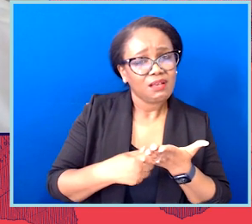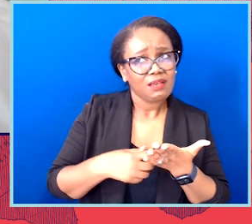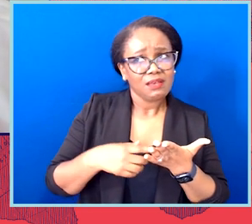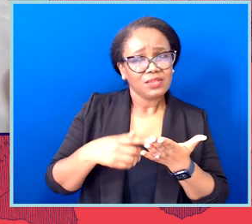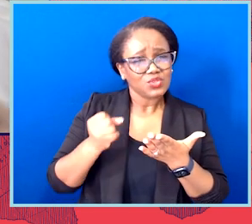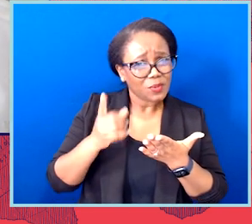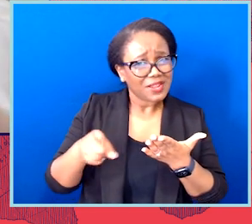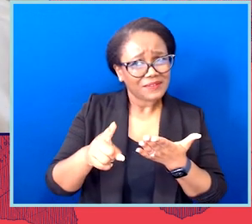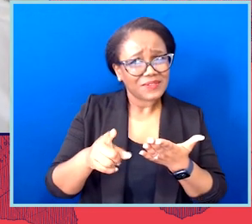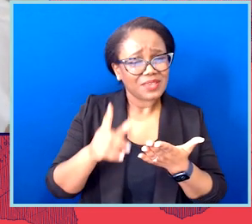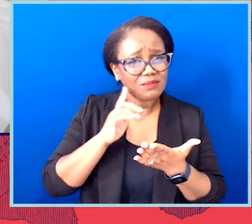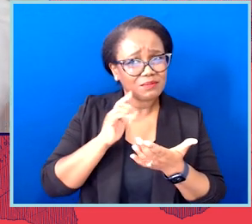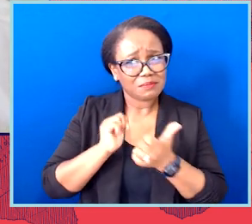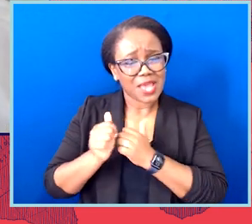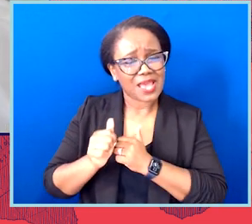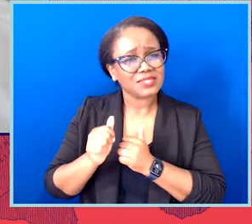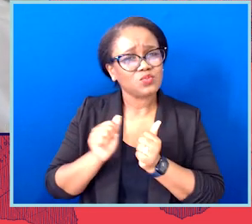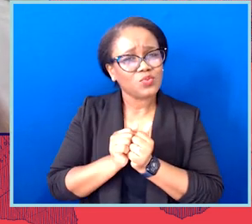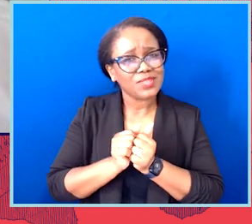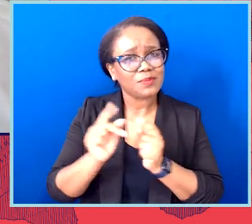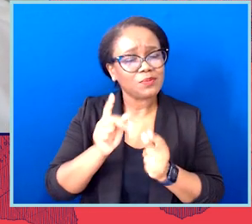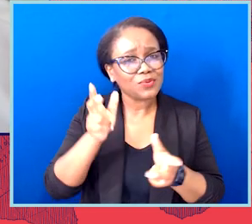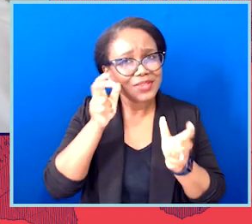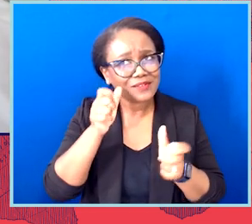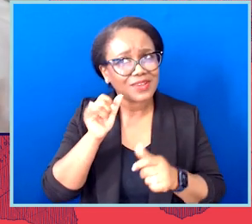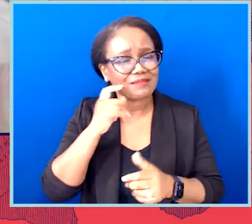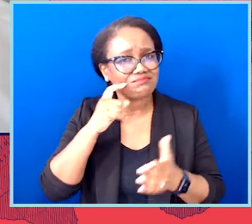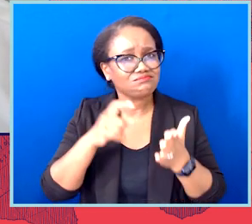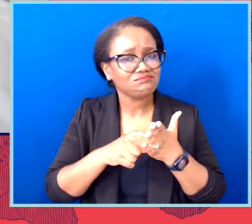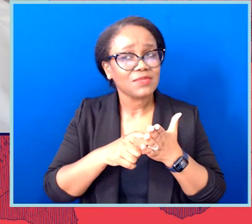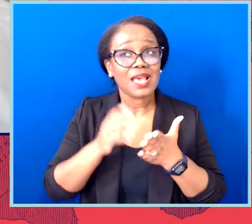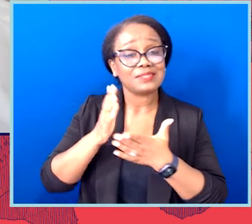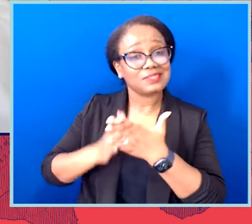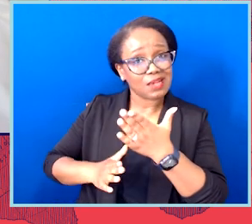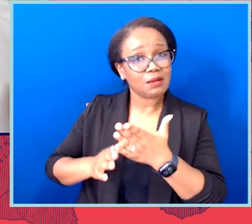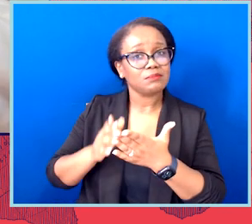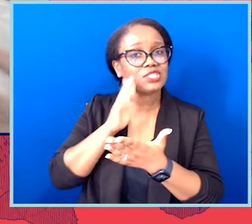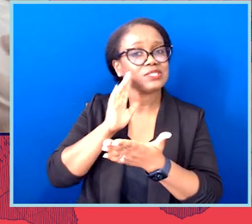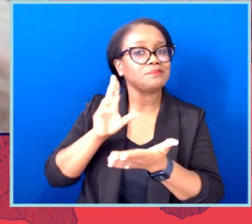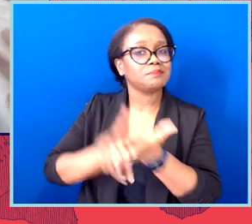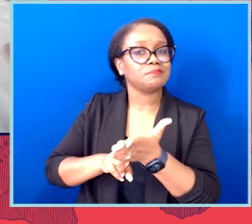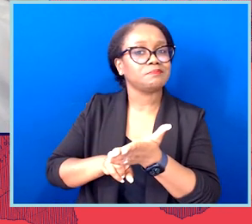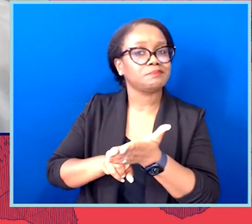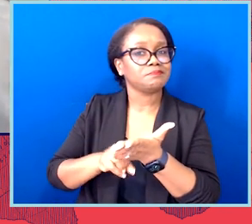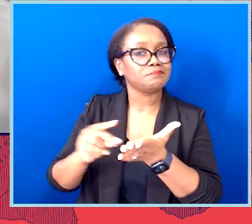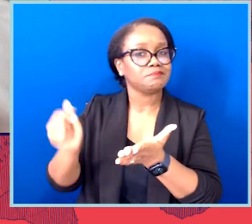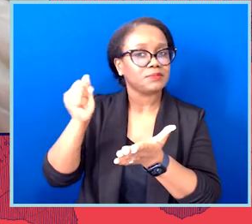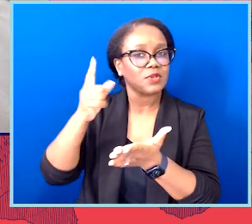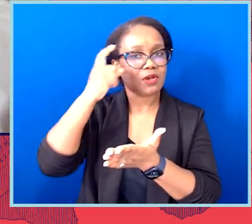is that even when a bill is not passed through and not signed by a governor, the discussion